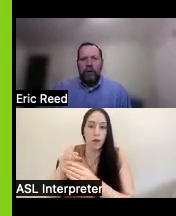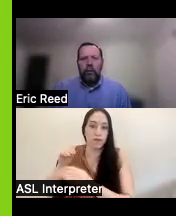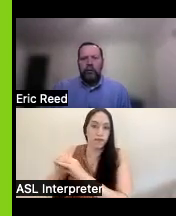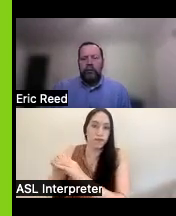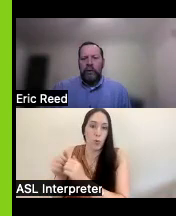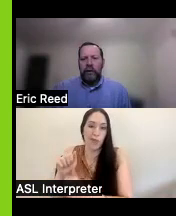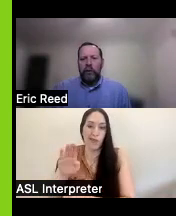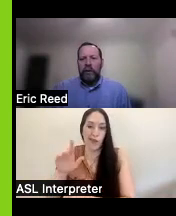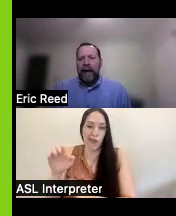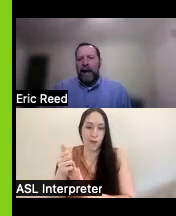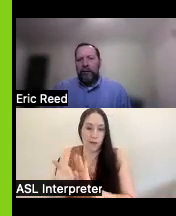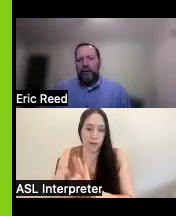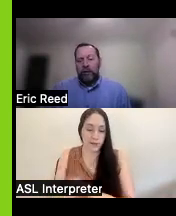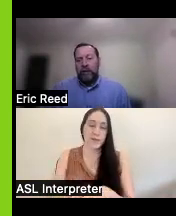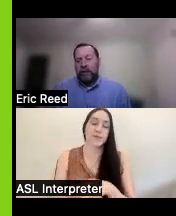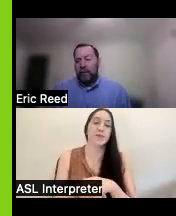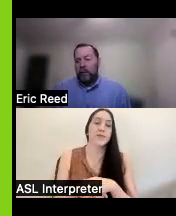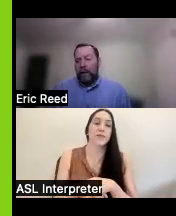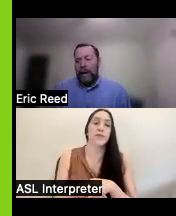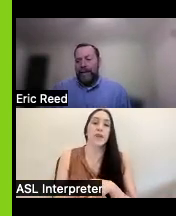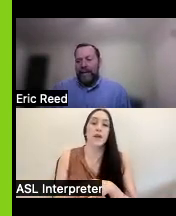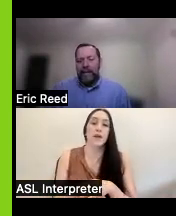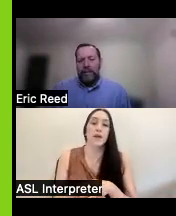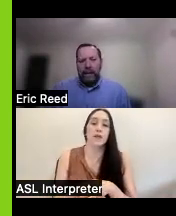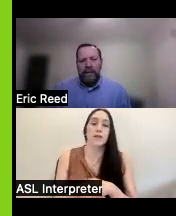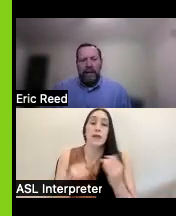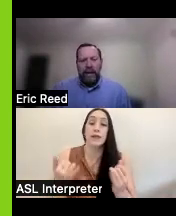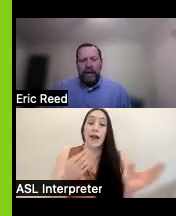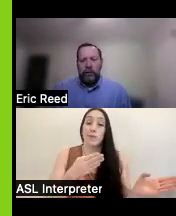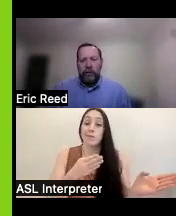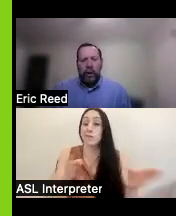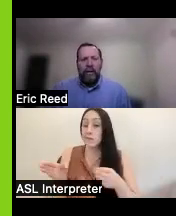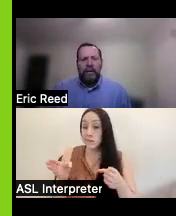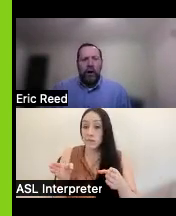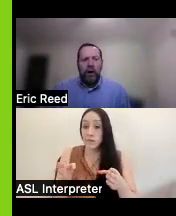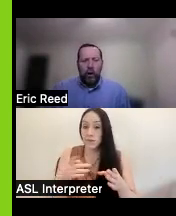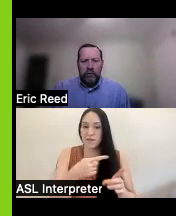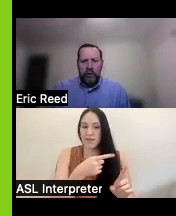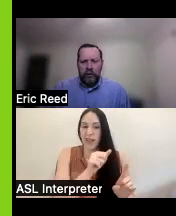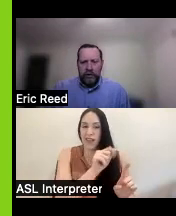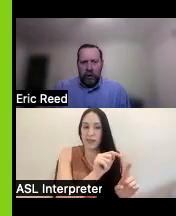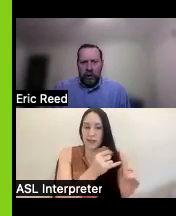we'll switch a little bit out of just specifically what at is and get into what our core services are